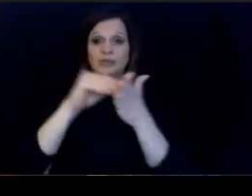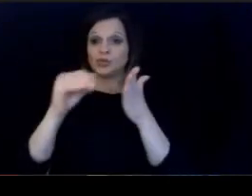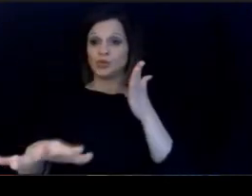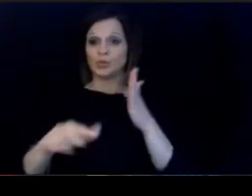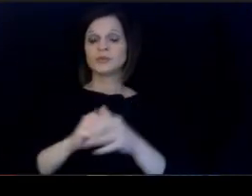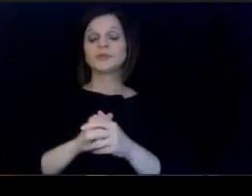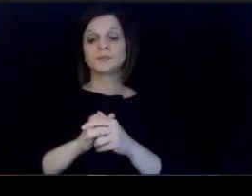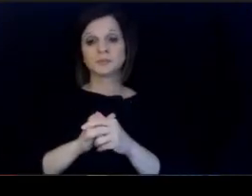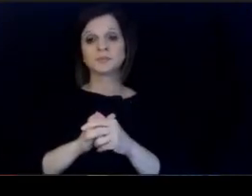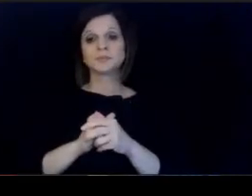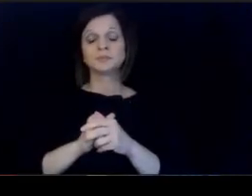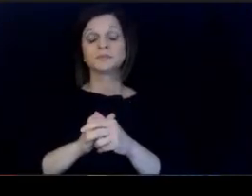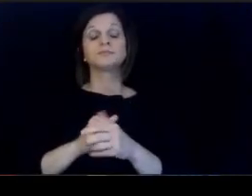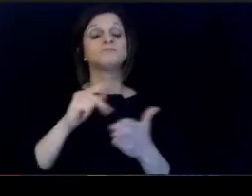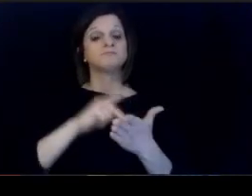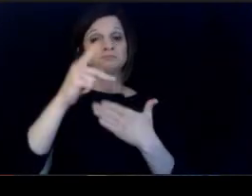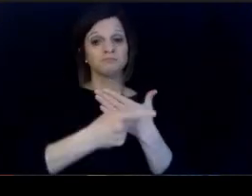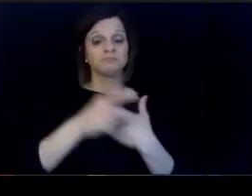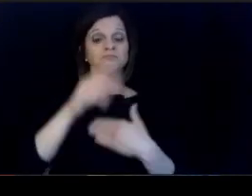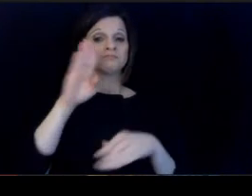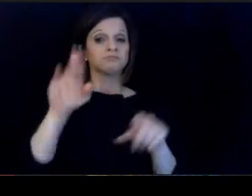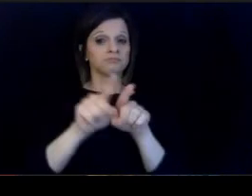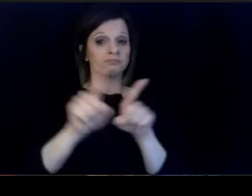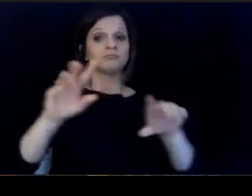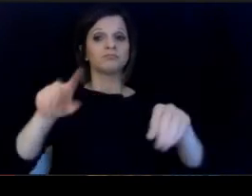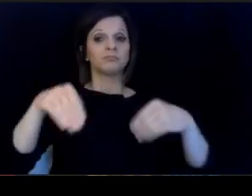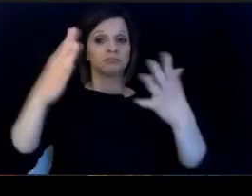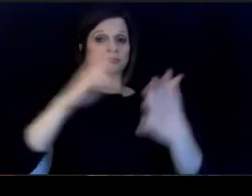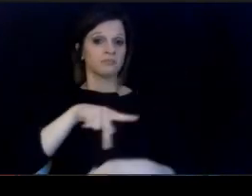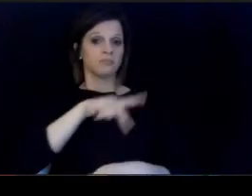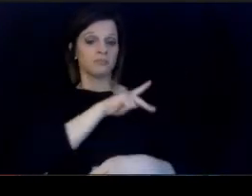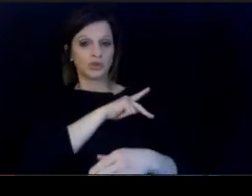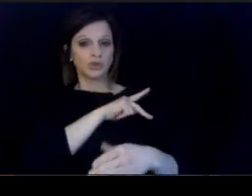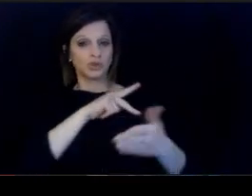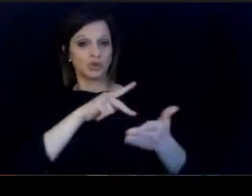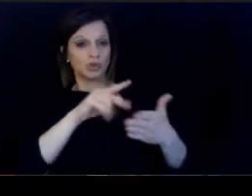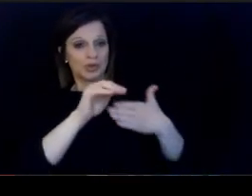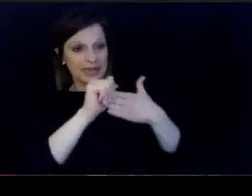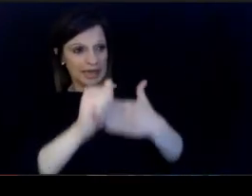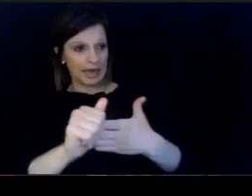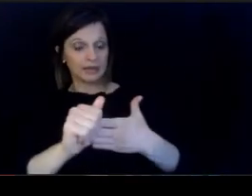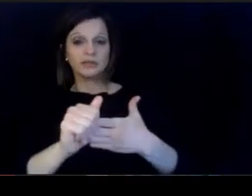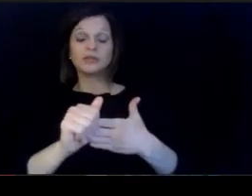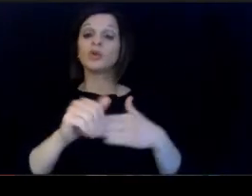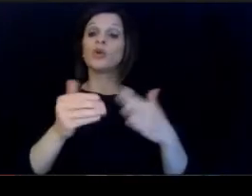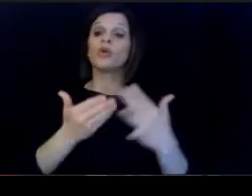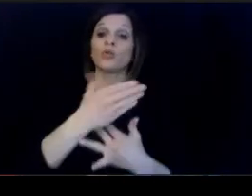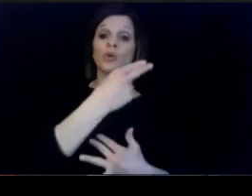The program will also provide band with. personal guidance throughout their high school and college.